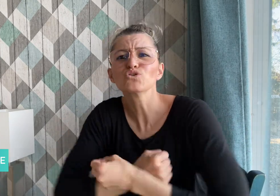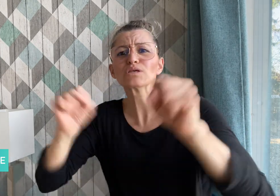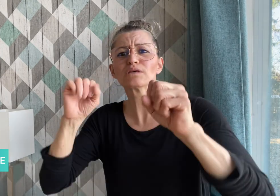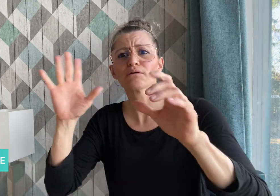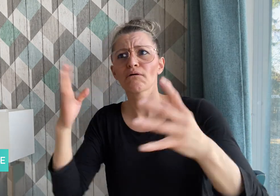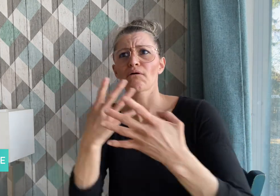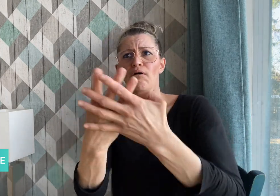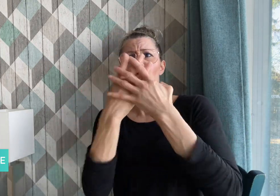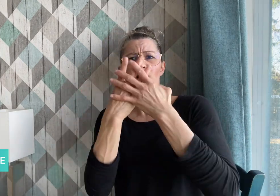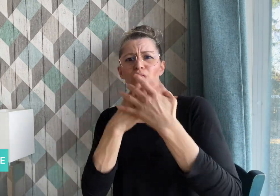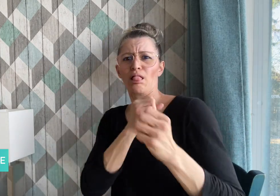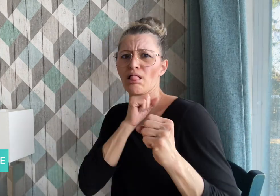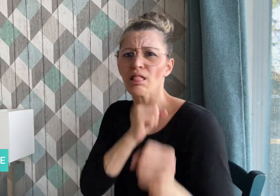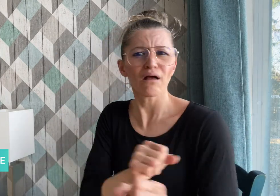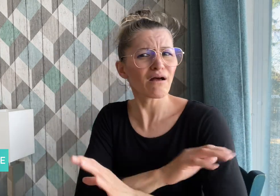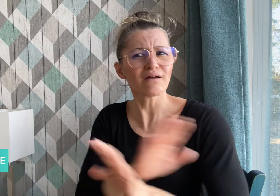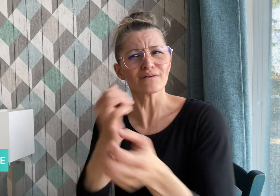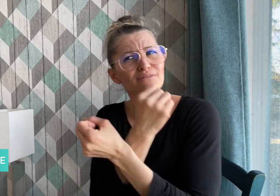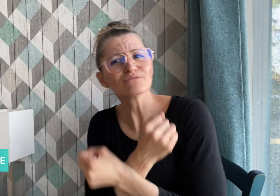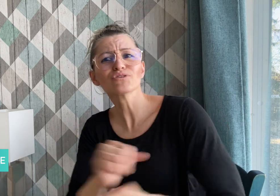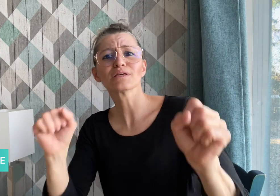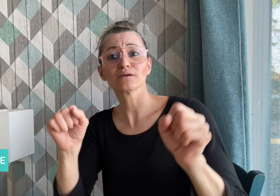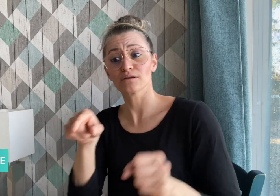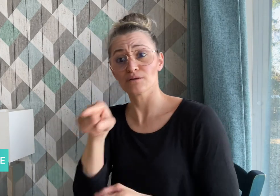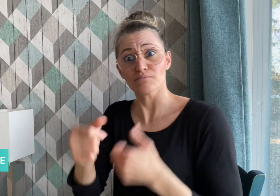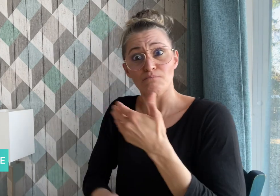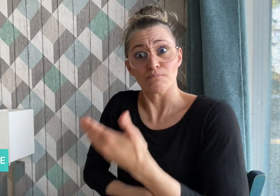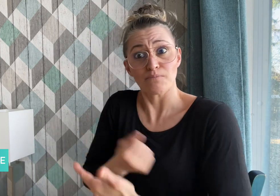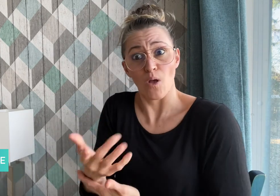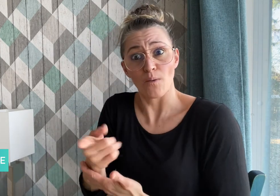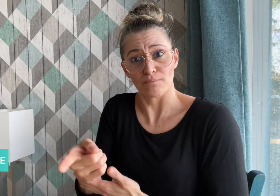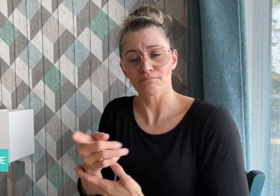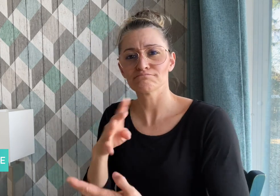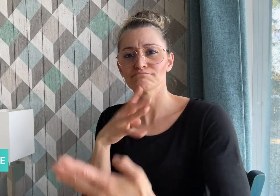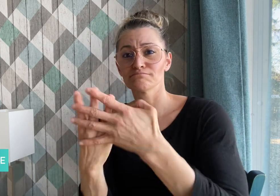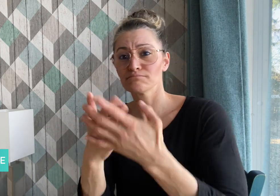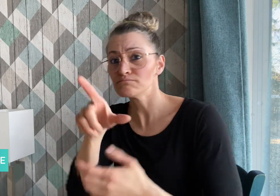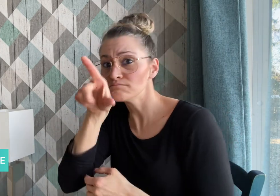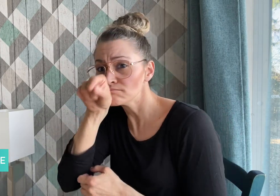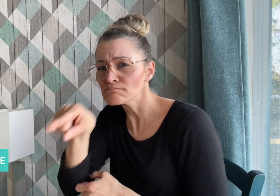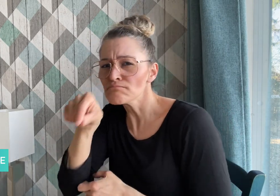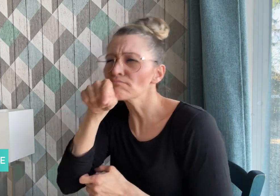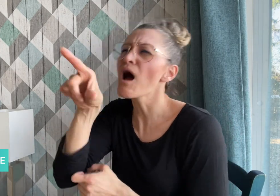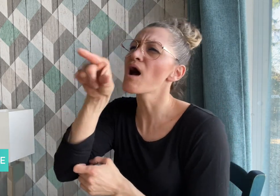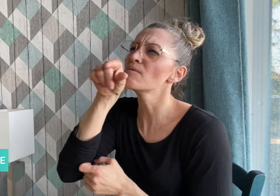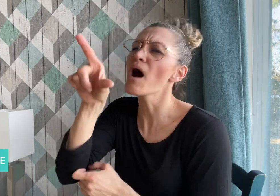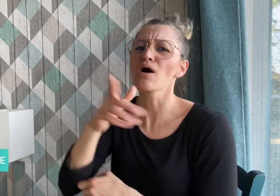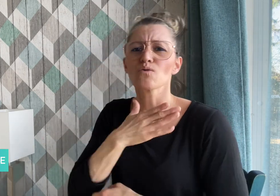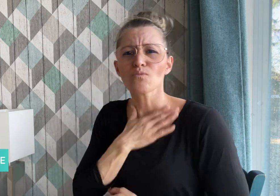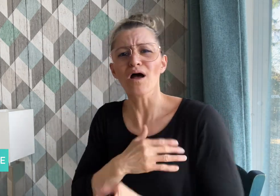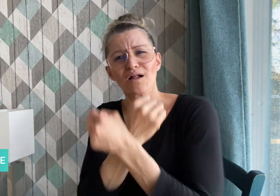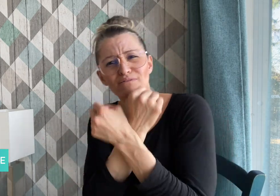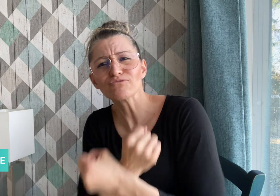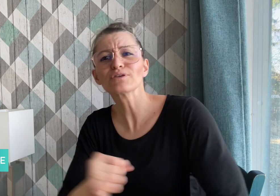sings for freedom, but it can't get it because